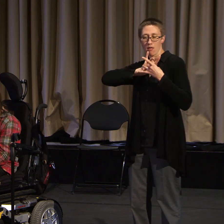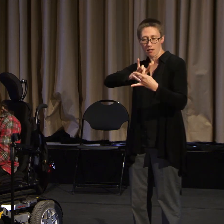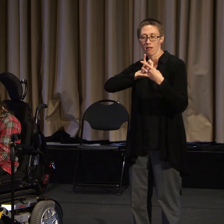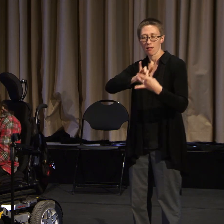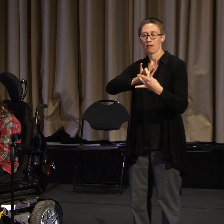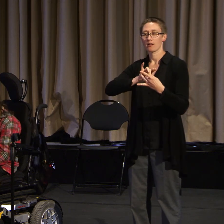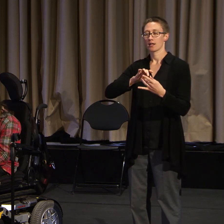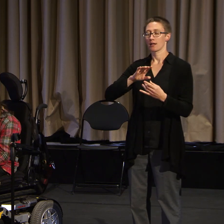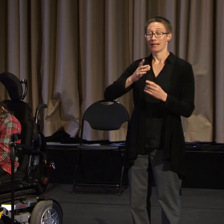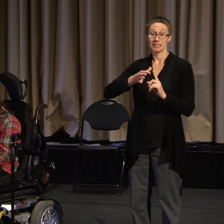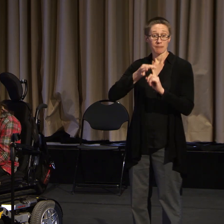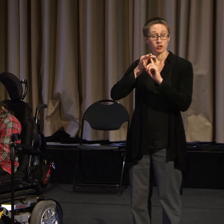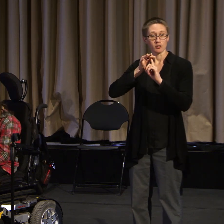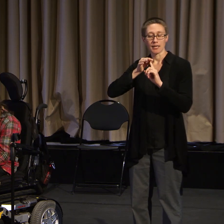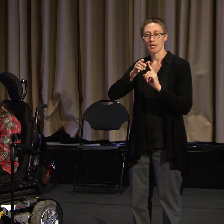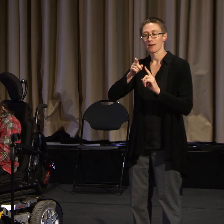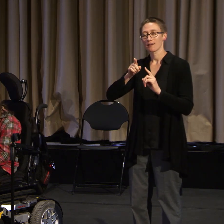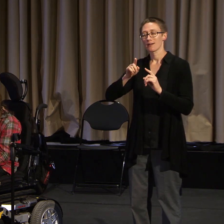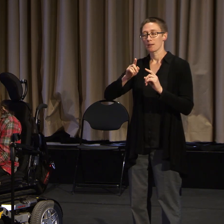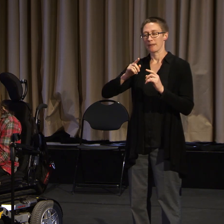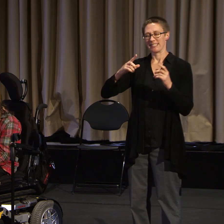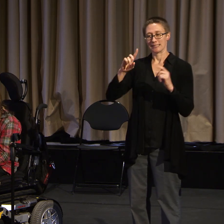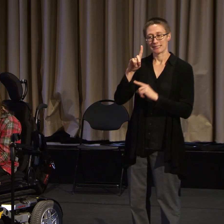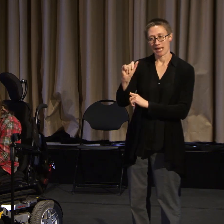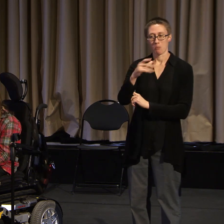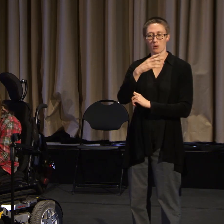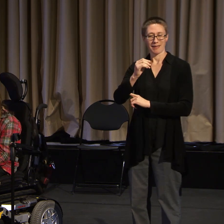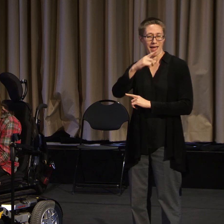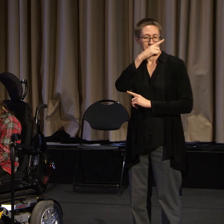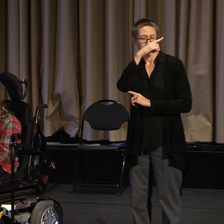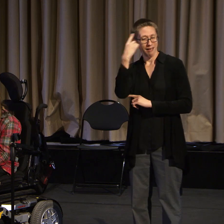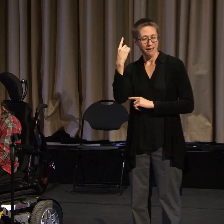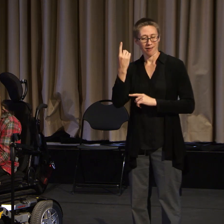thought provoking regarding racism and intersectionality